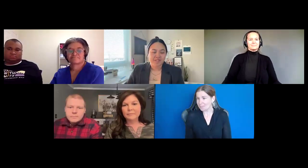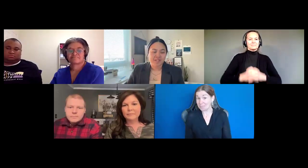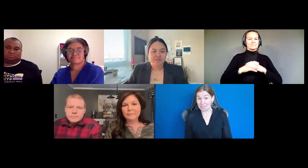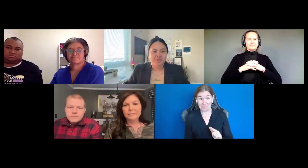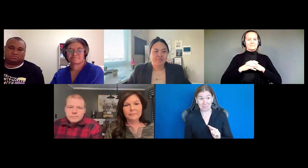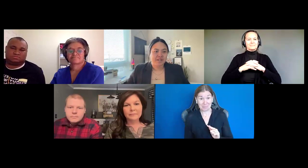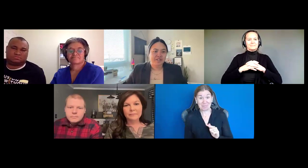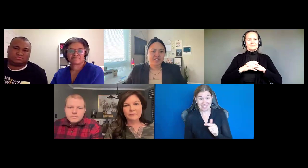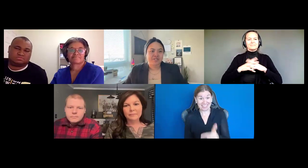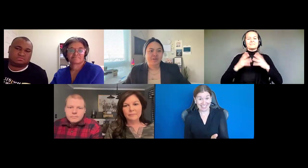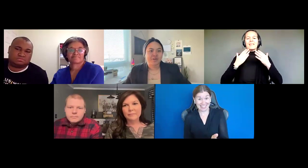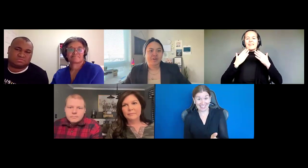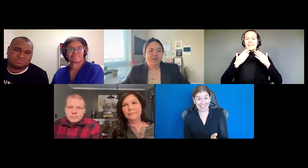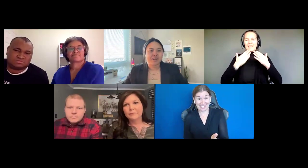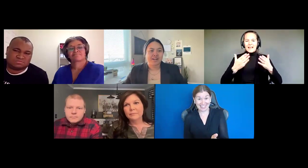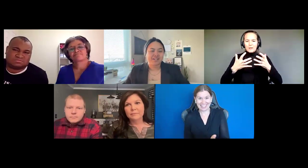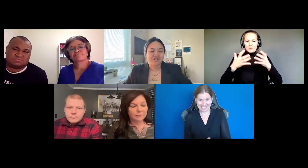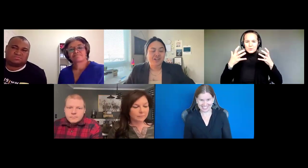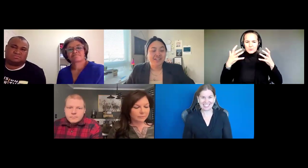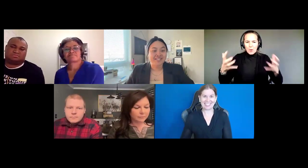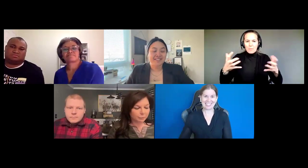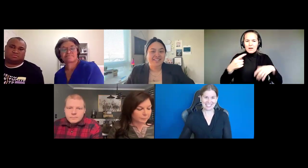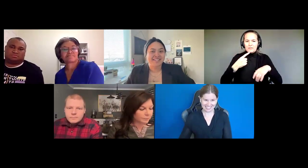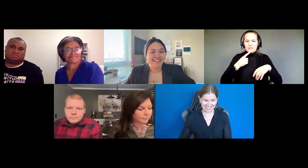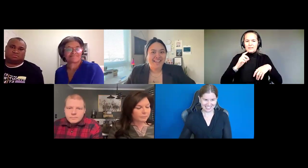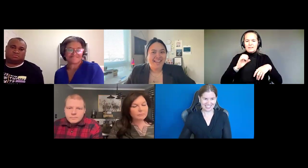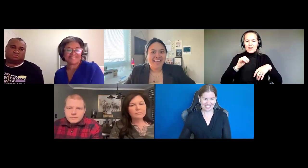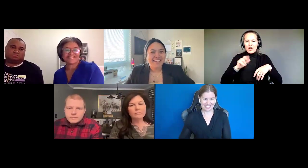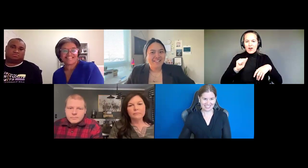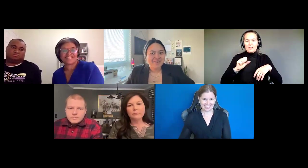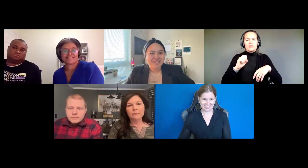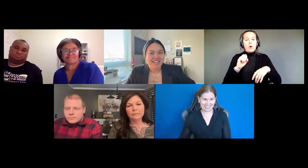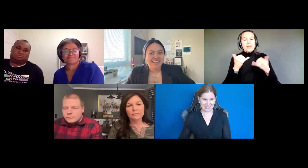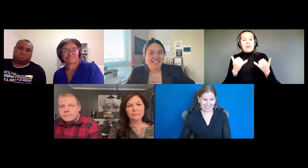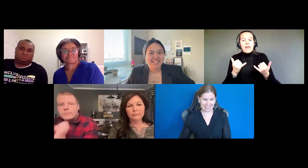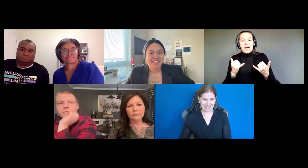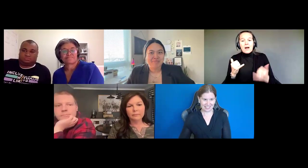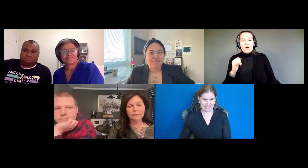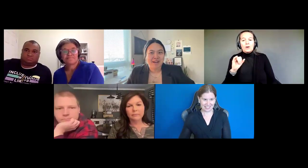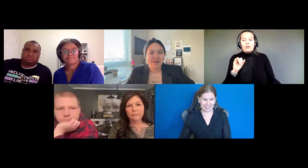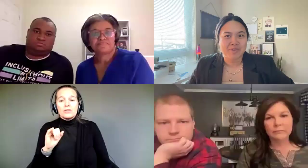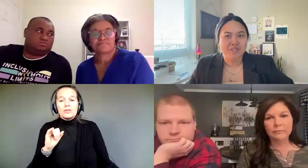Thank you so much. So, Shawn and Sonia, can you tell us about